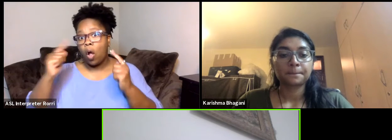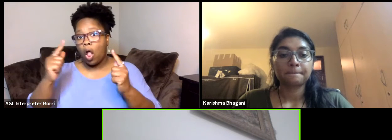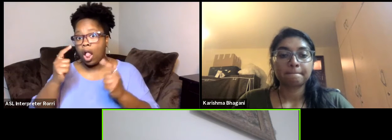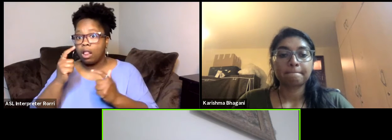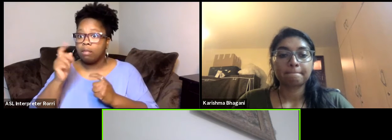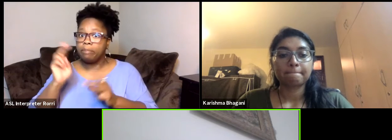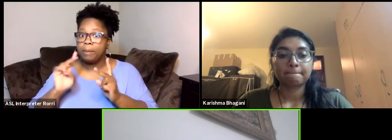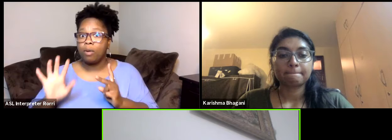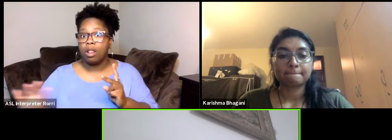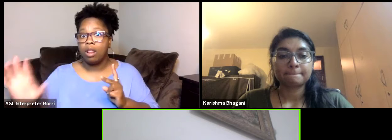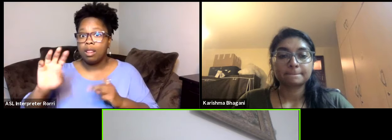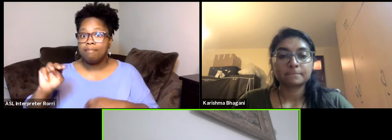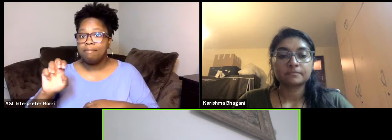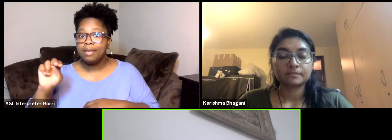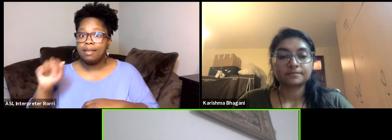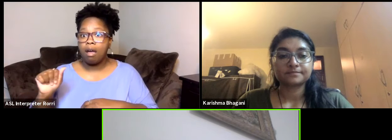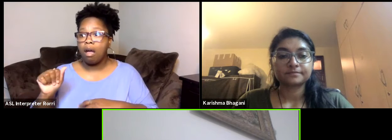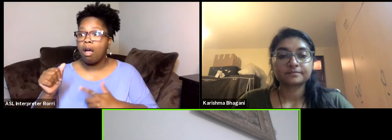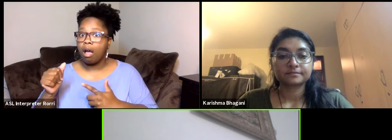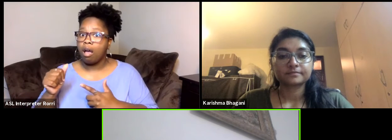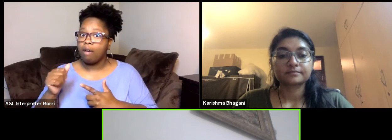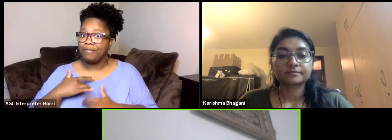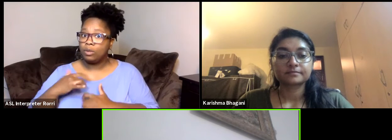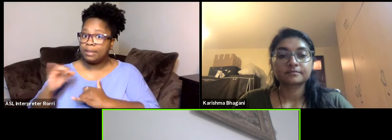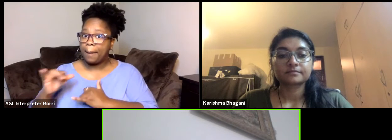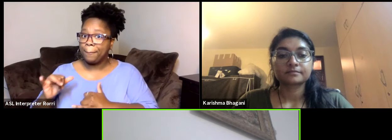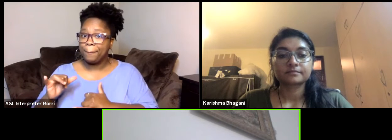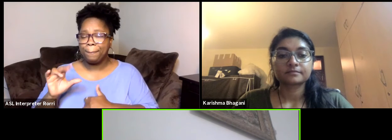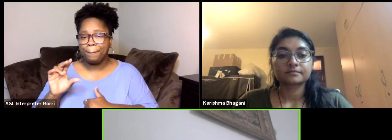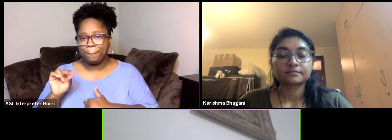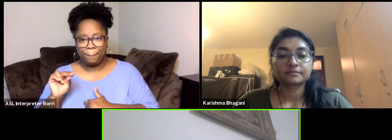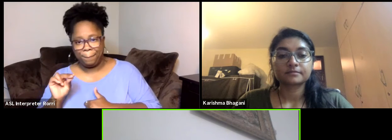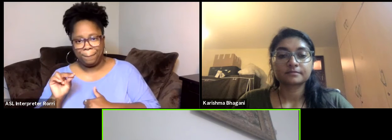Lots of are really genuine at least in from if we talk